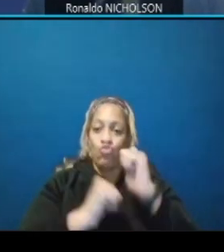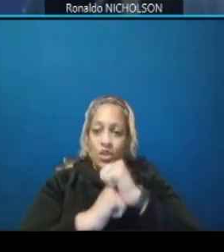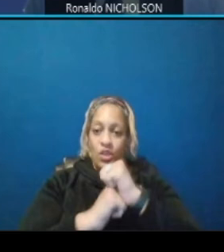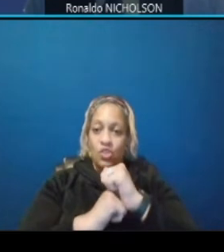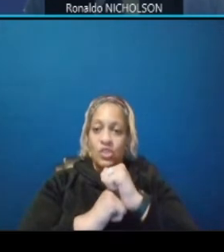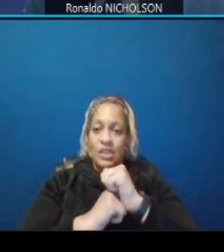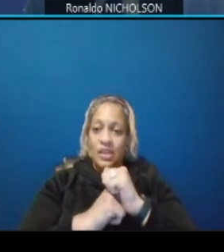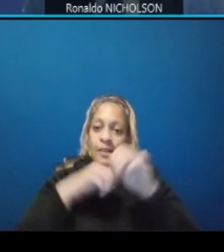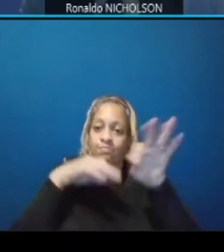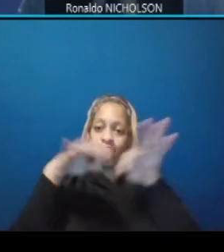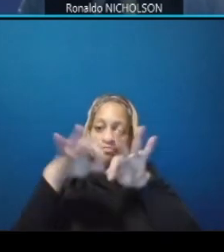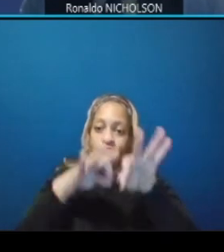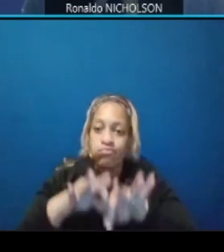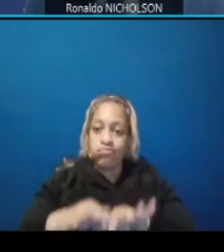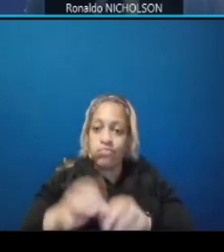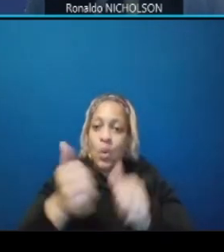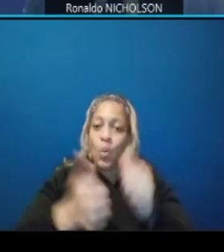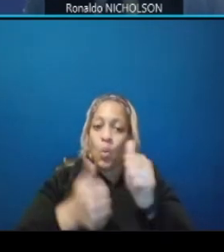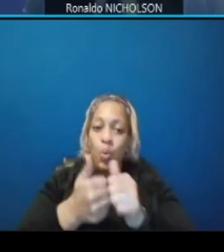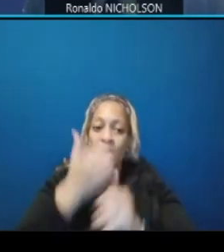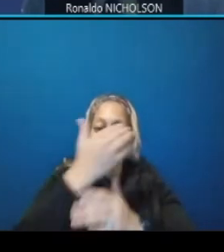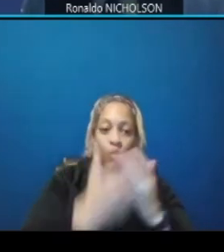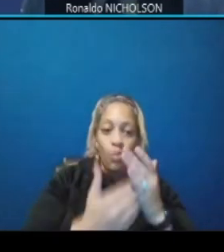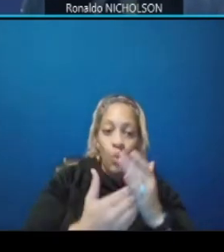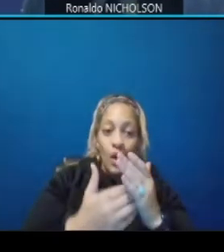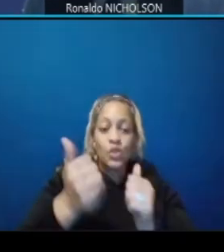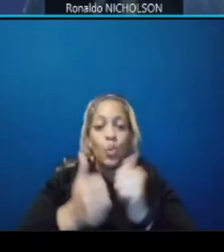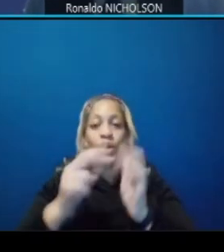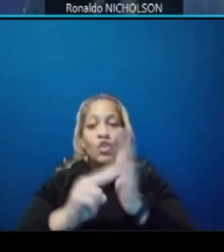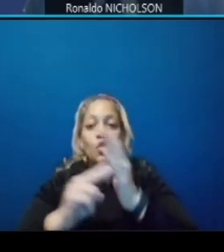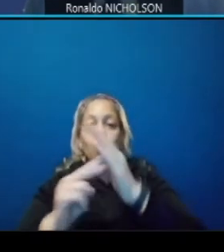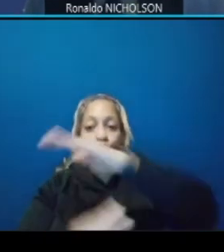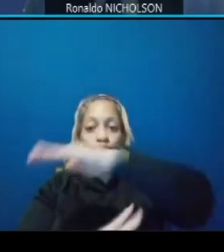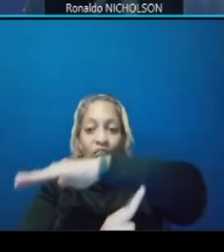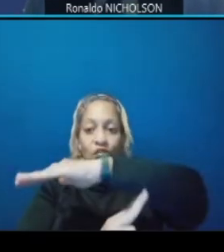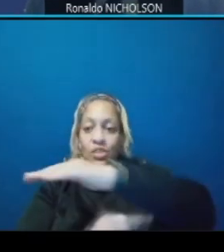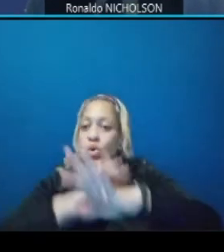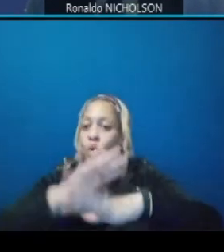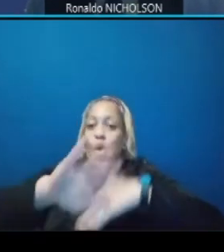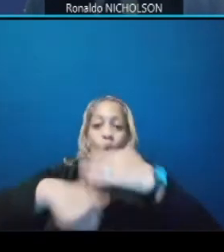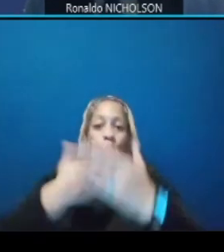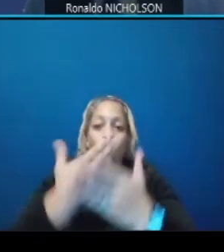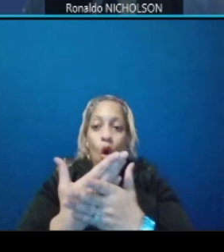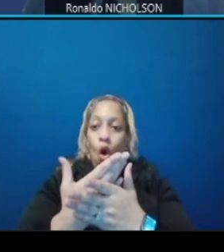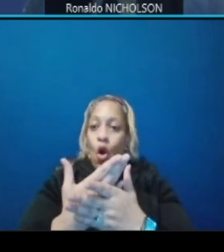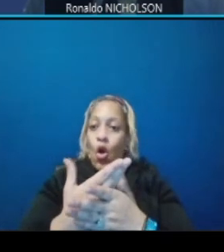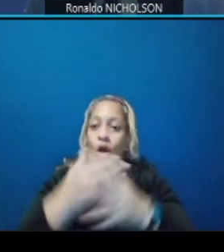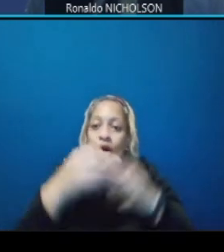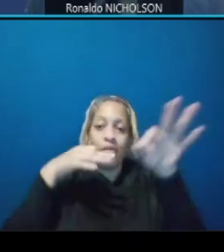segments which sections which bridges and all the details of how and when he would construct what